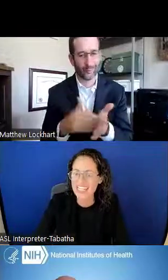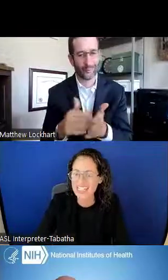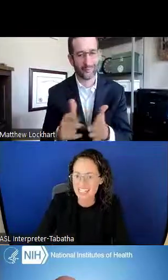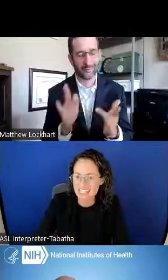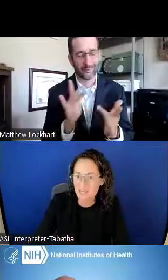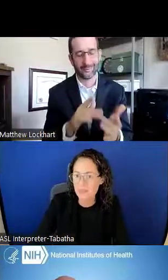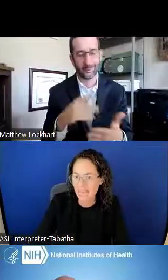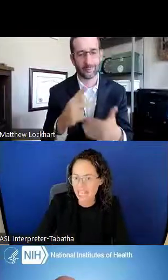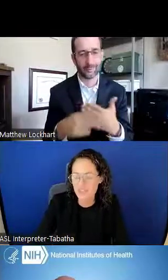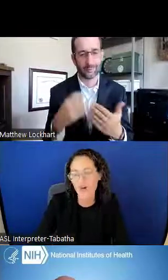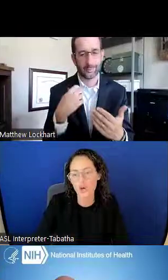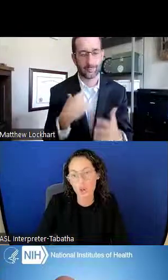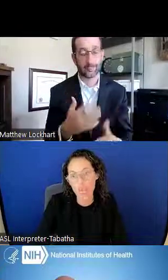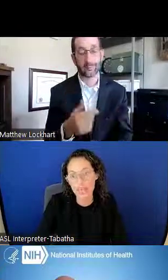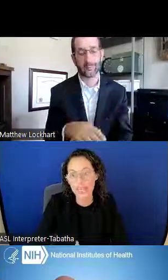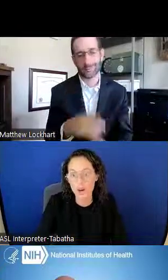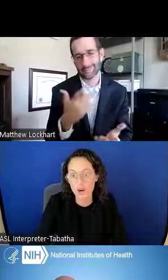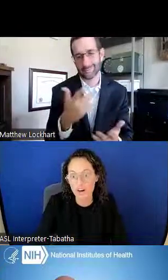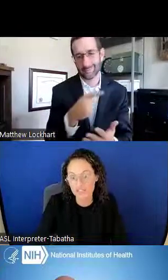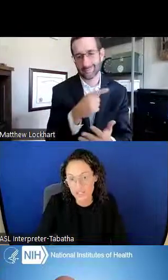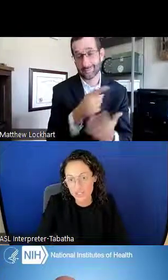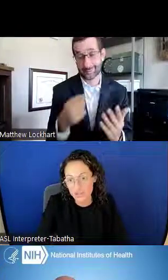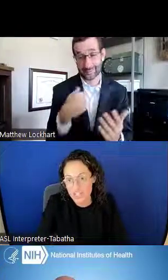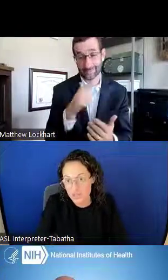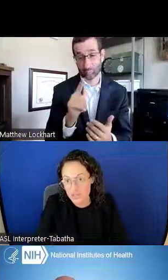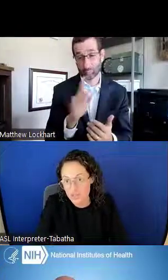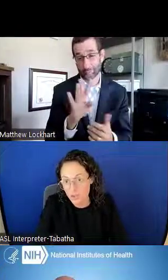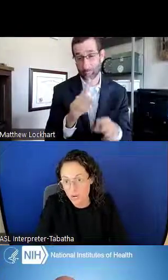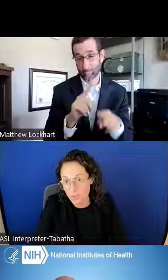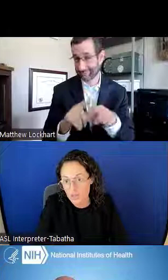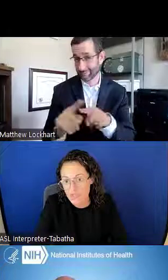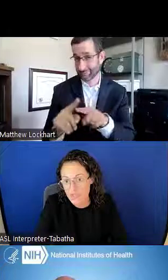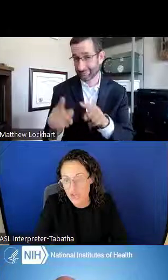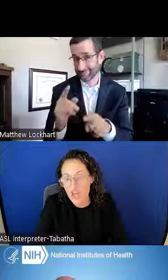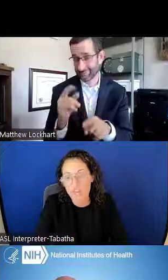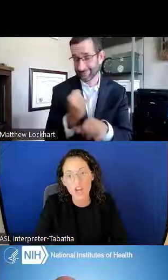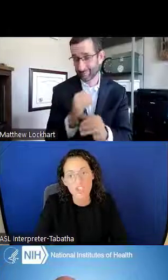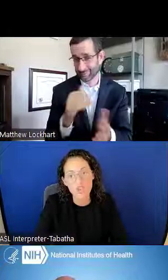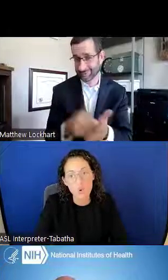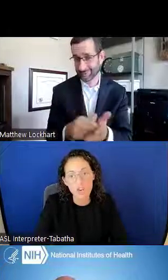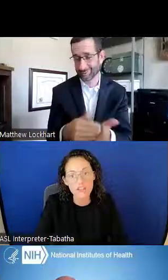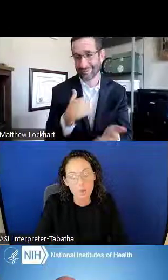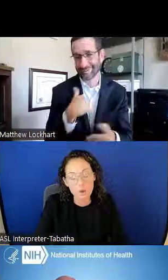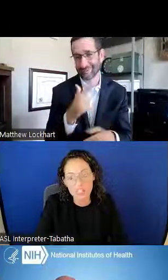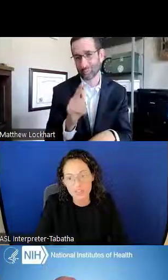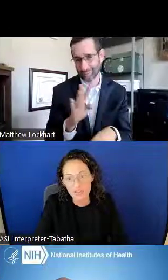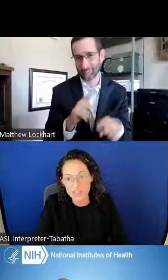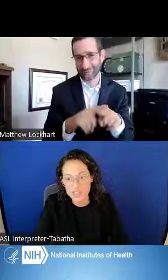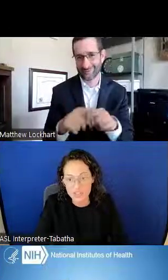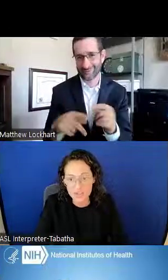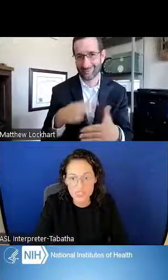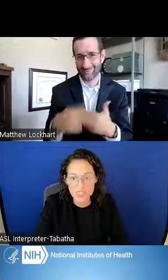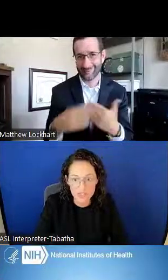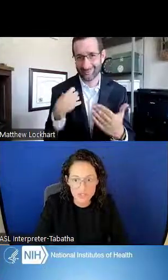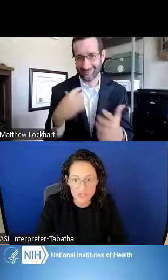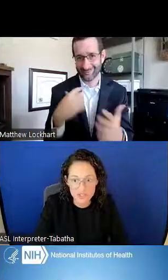Matthew Lockhart: It does depend on when and how often you reach out to the program officer. There are 24 different institute centers